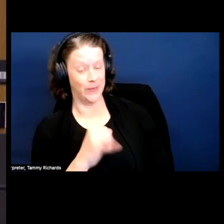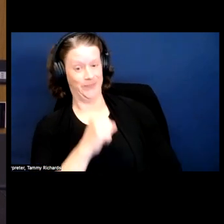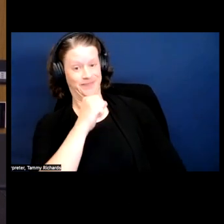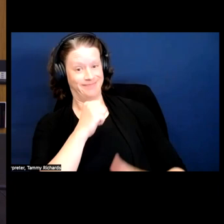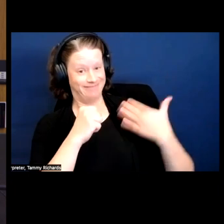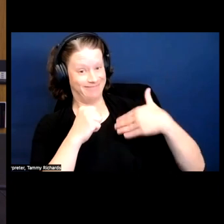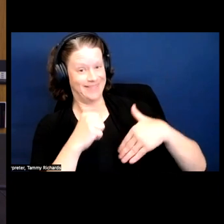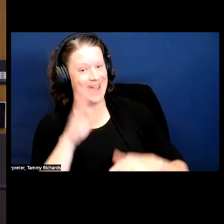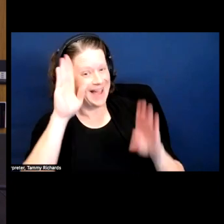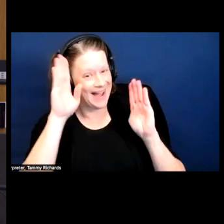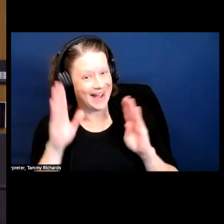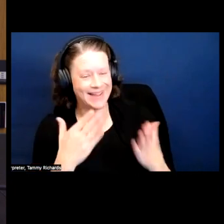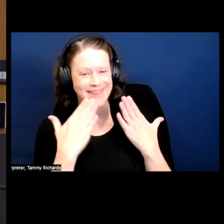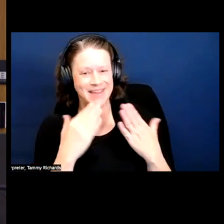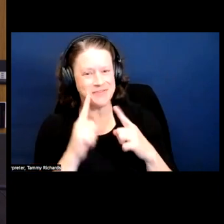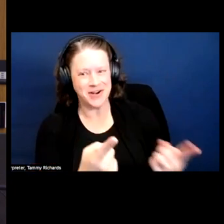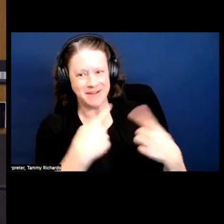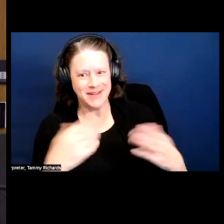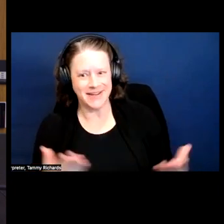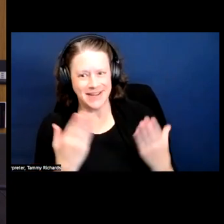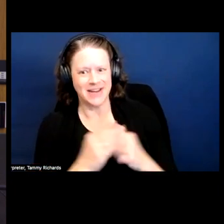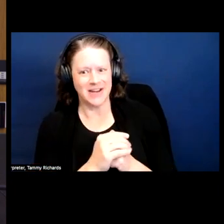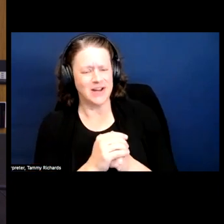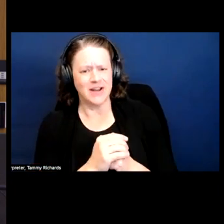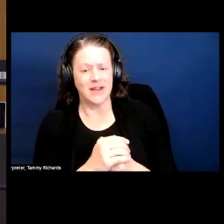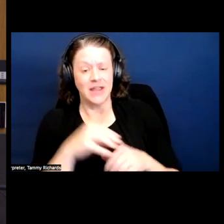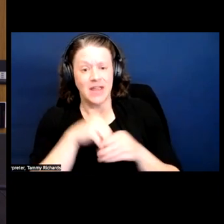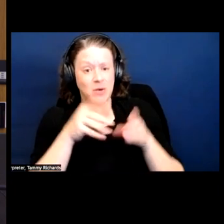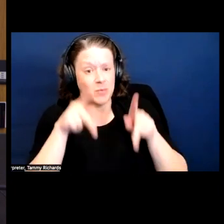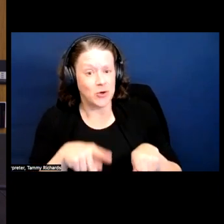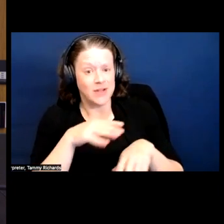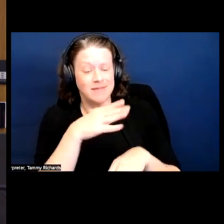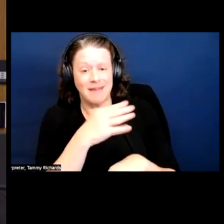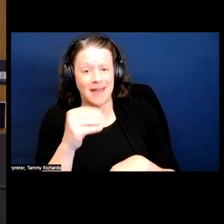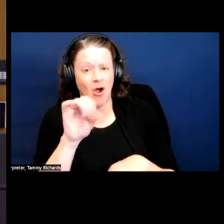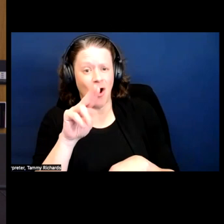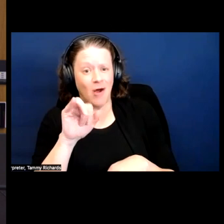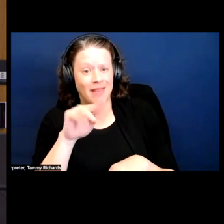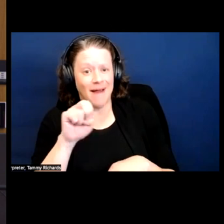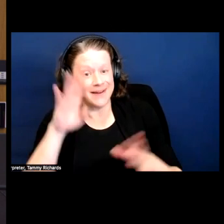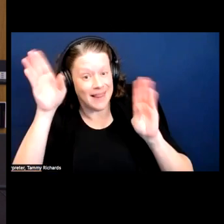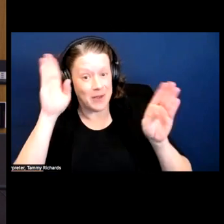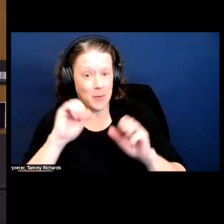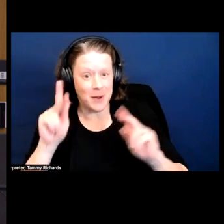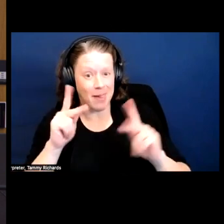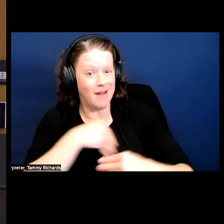Thank you so much for being here, in-person and online. Hi, people online!